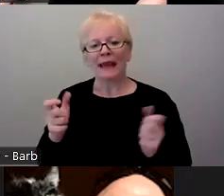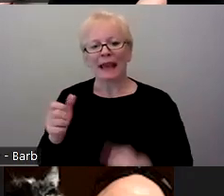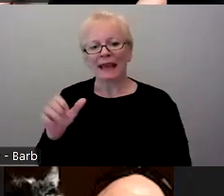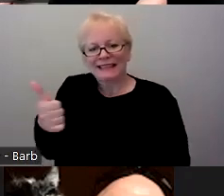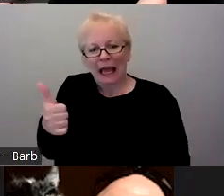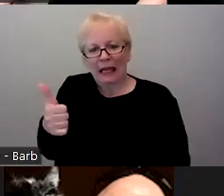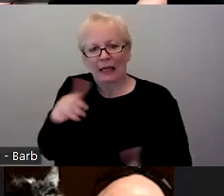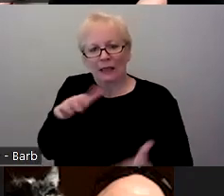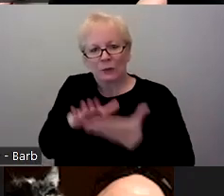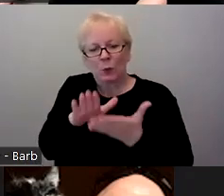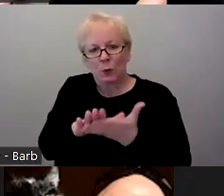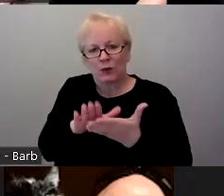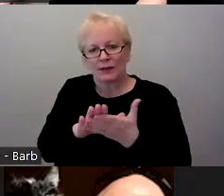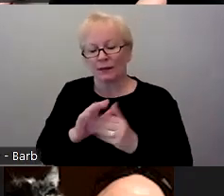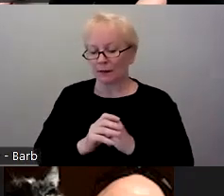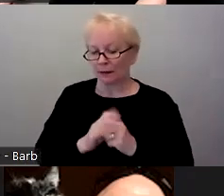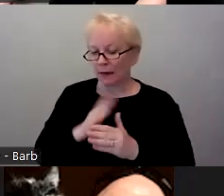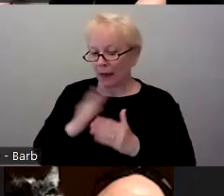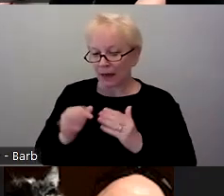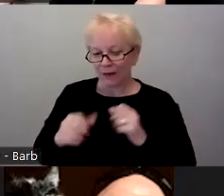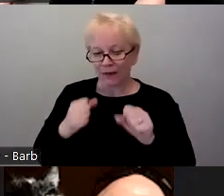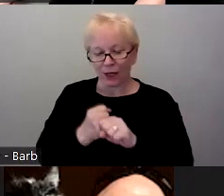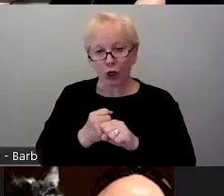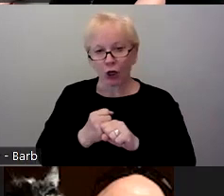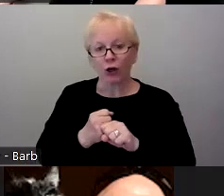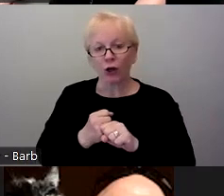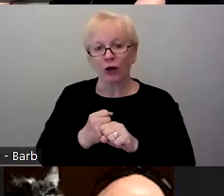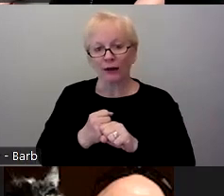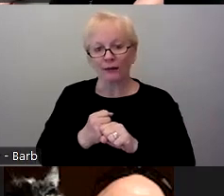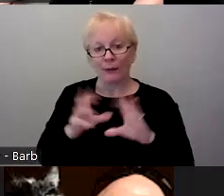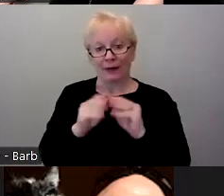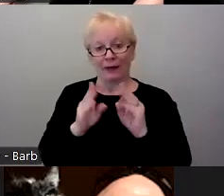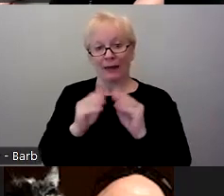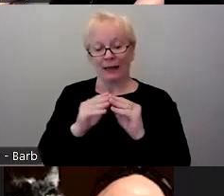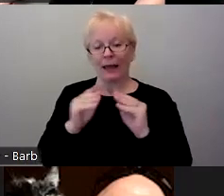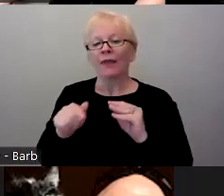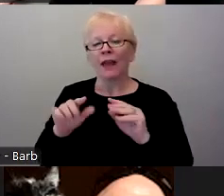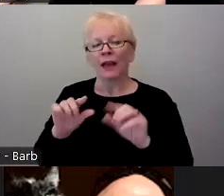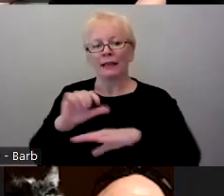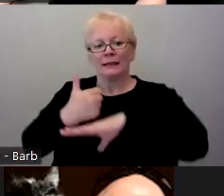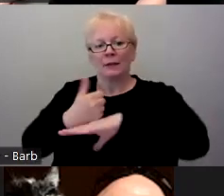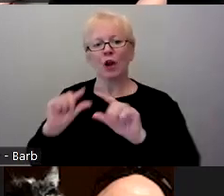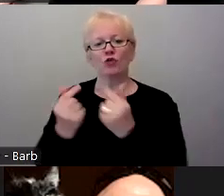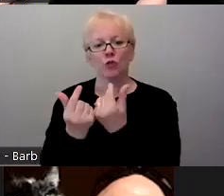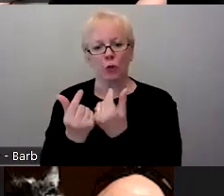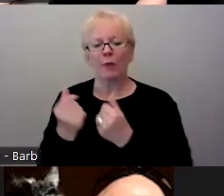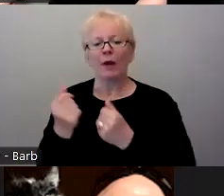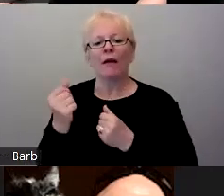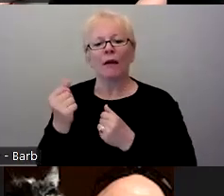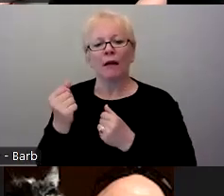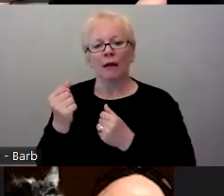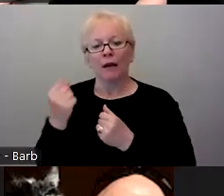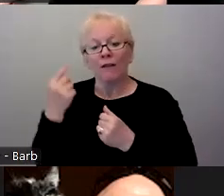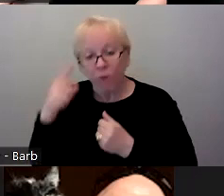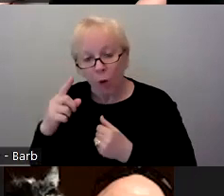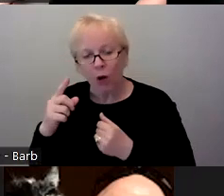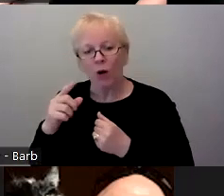in our end of year event that they actually created a group for open education librarians